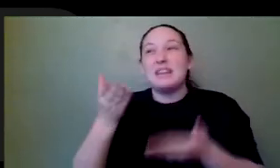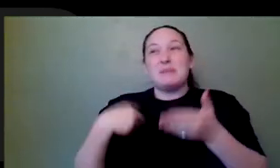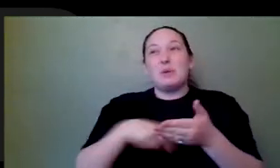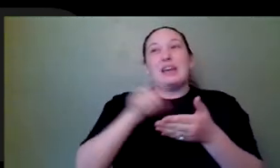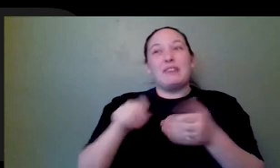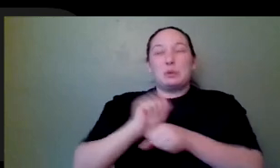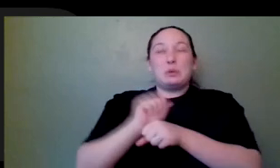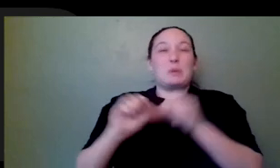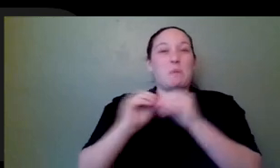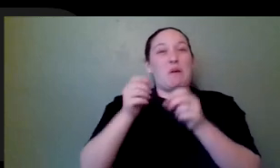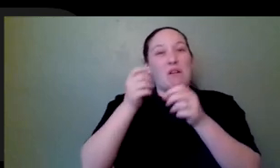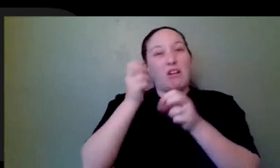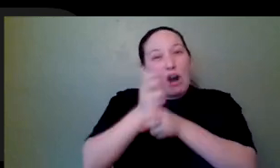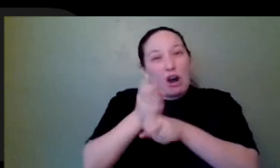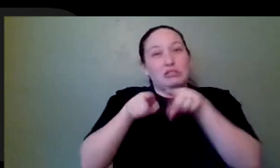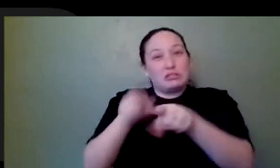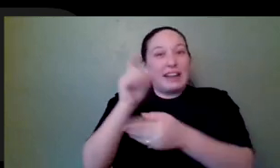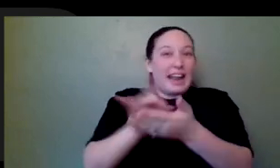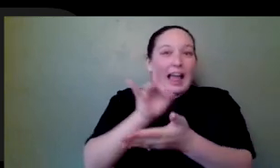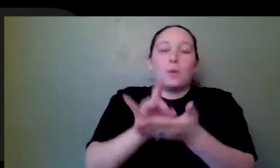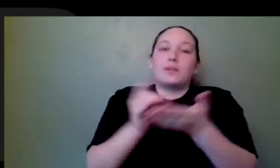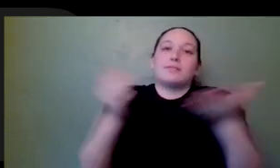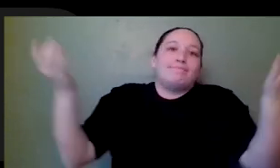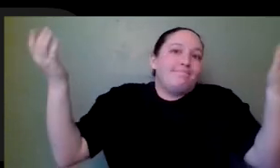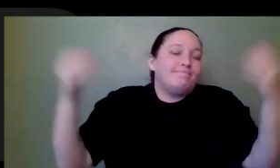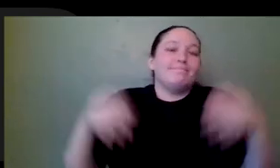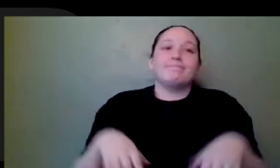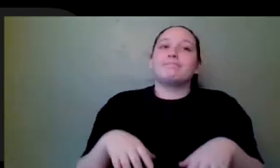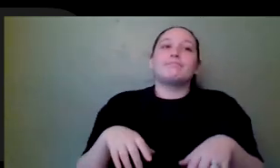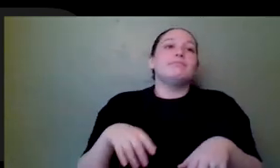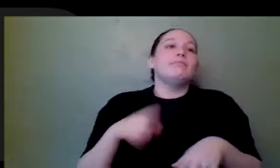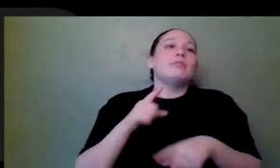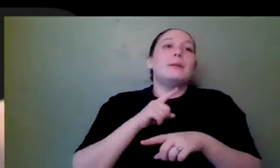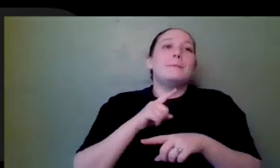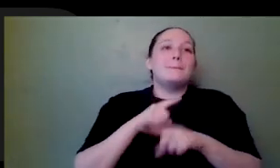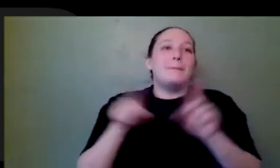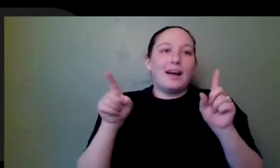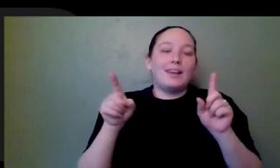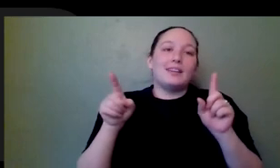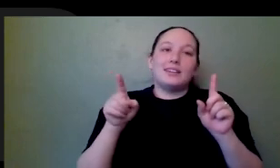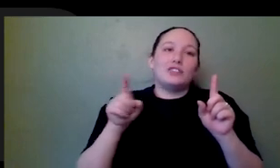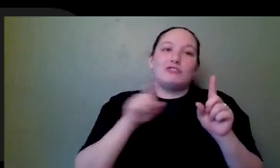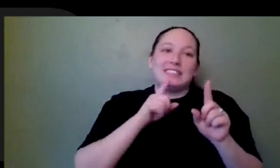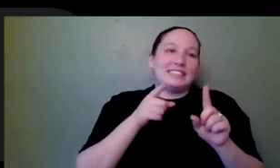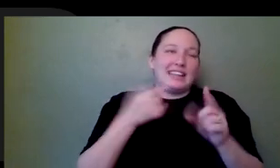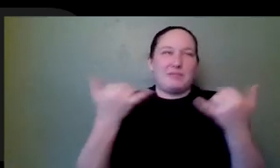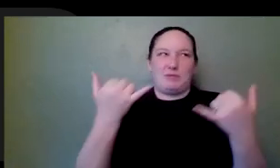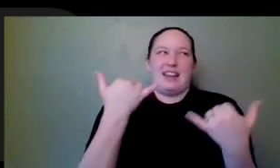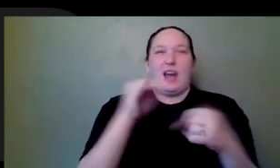There's many answers to that scenario. But what I will say in twenty, twenty one, because we're kind of in work from home era right now, being